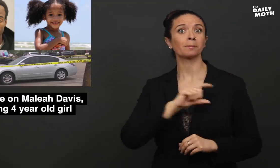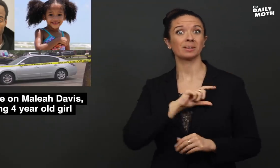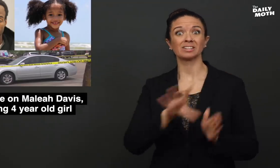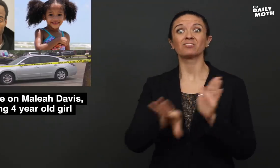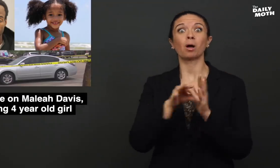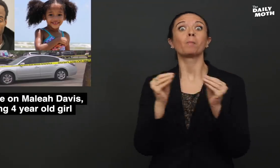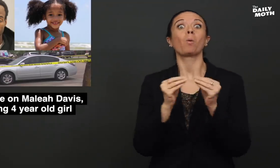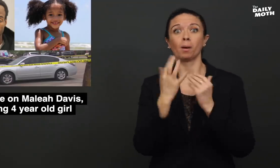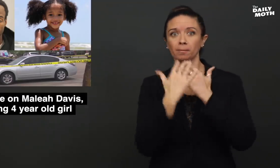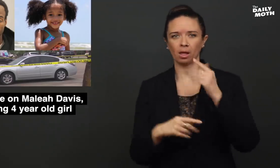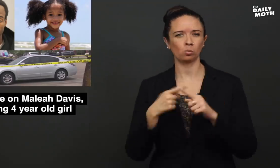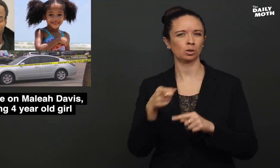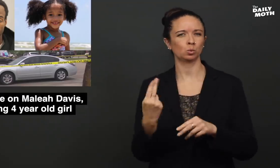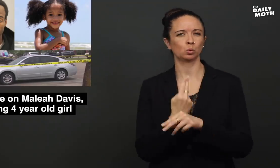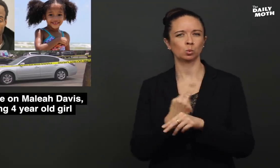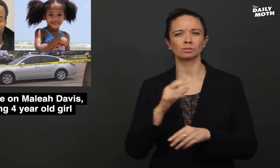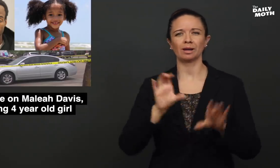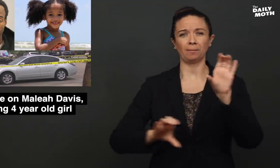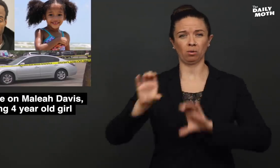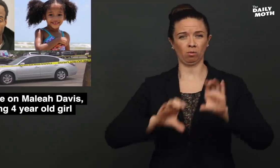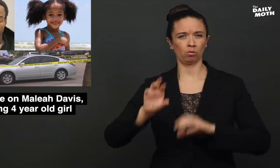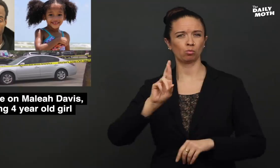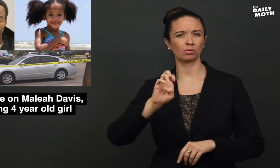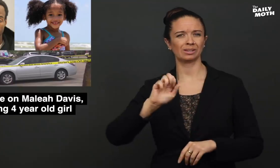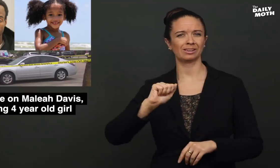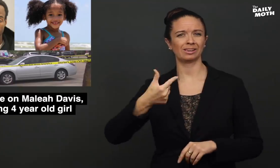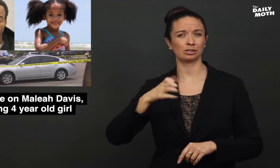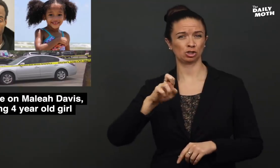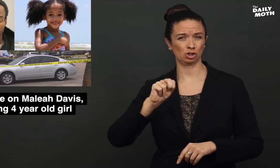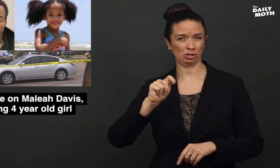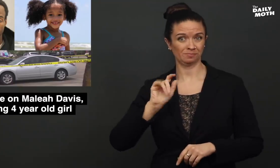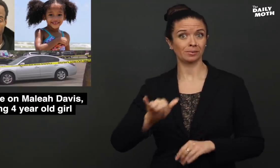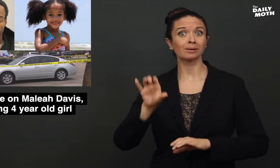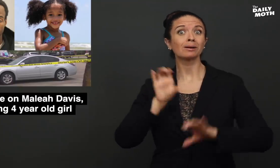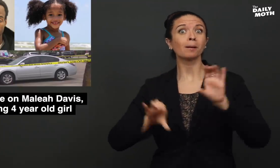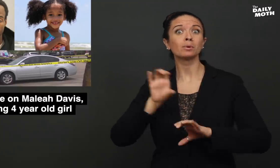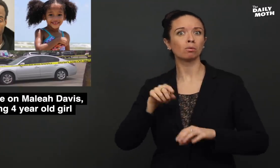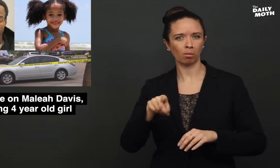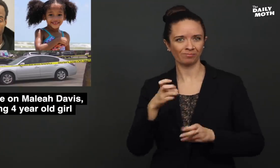The police found more blood when they used a "chemical reagent" - a chemical that finds